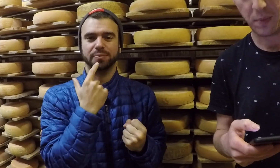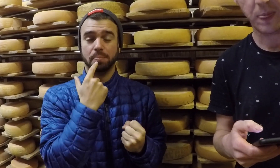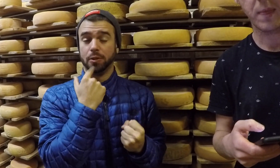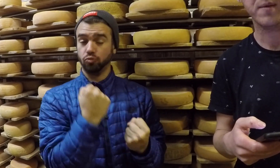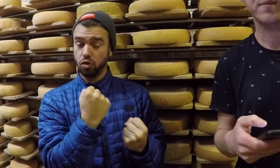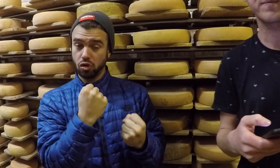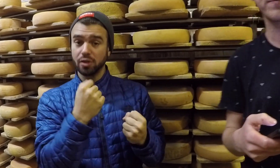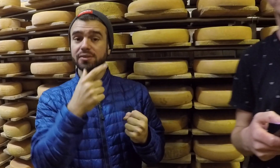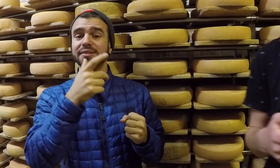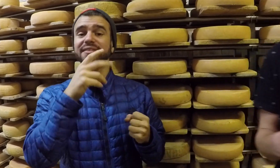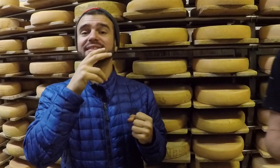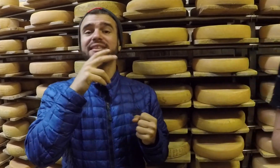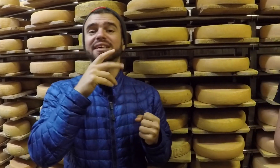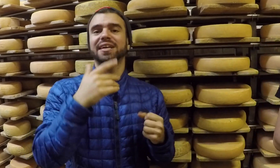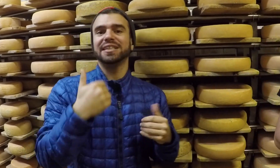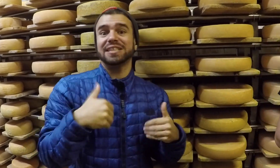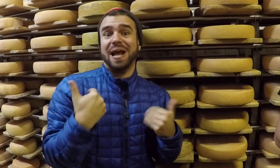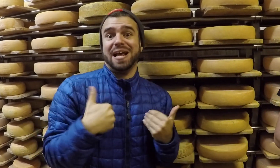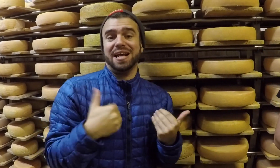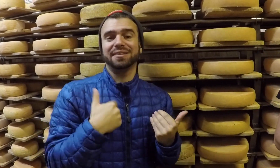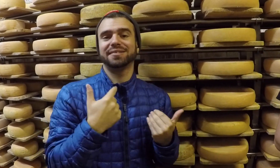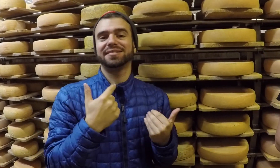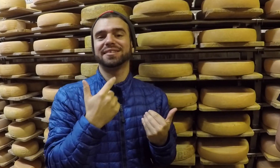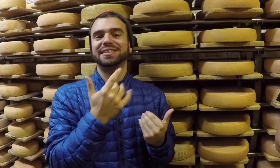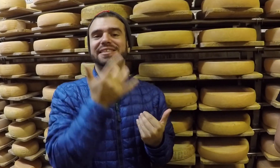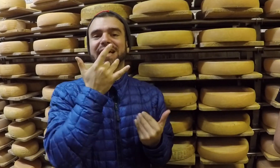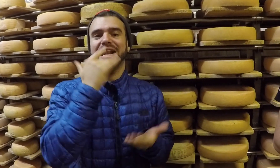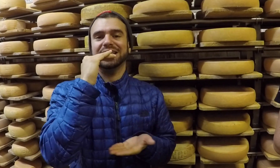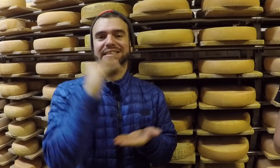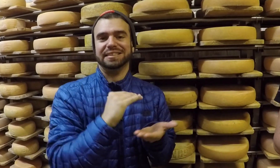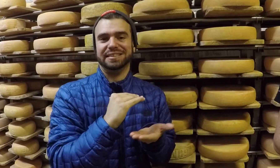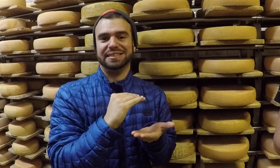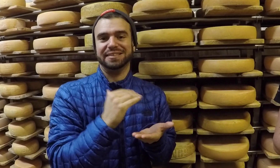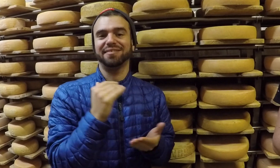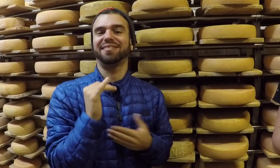While the young one tastes less bitter.